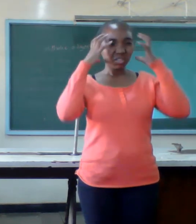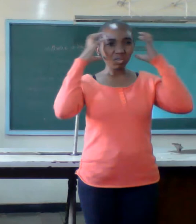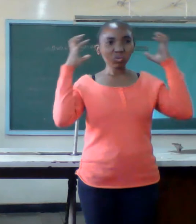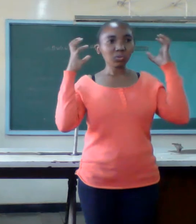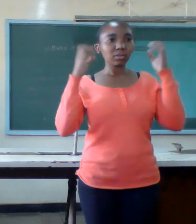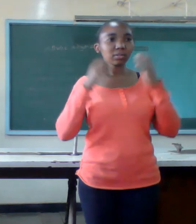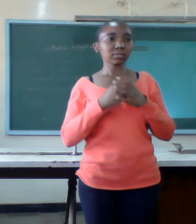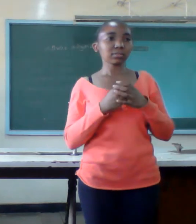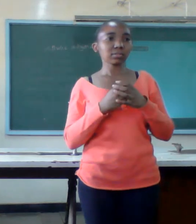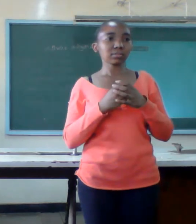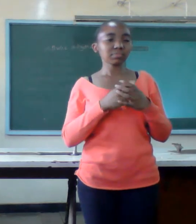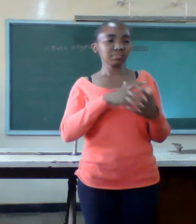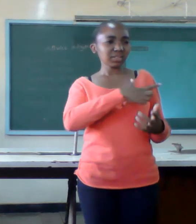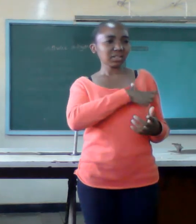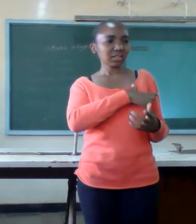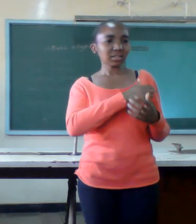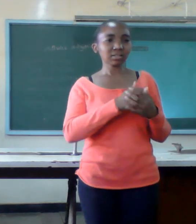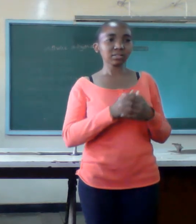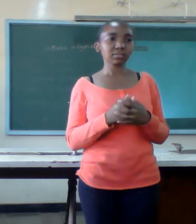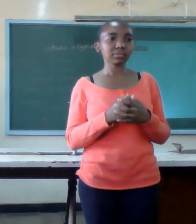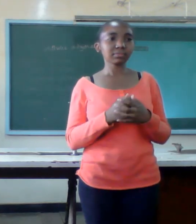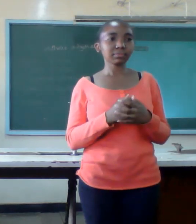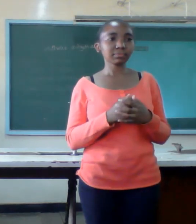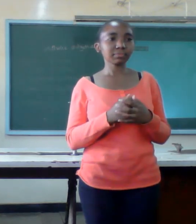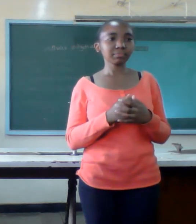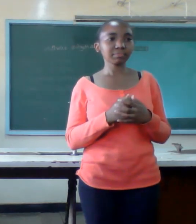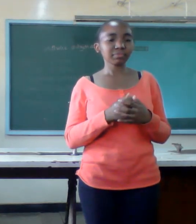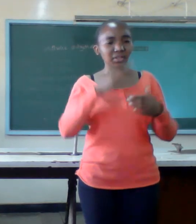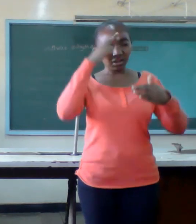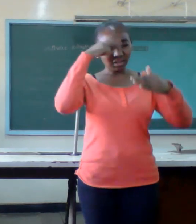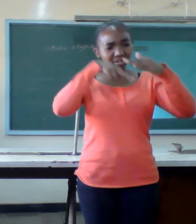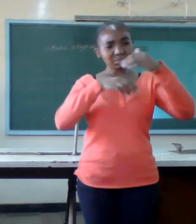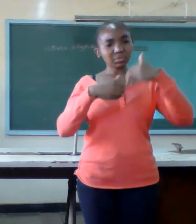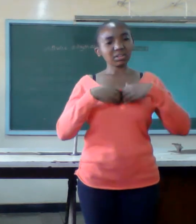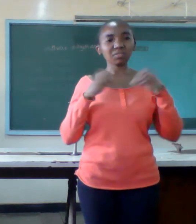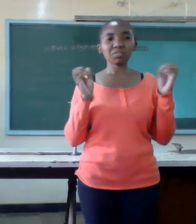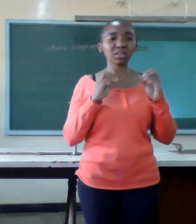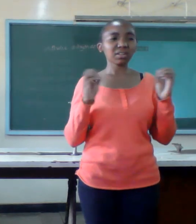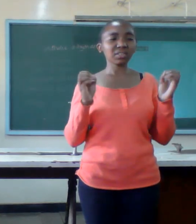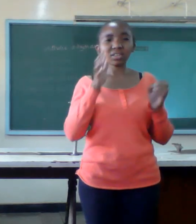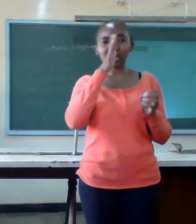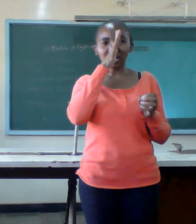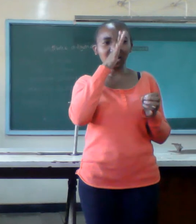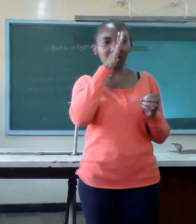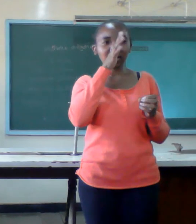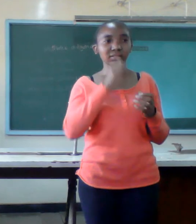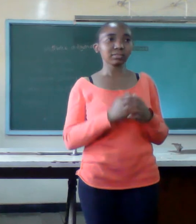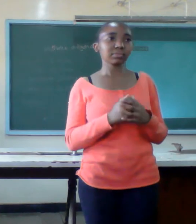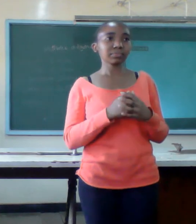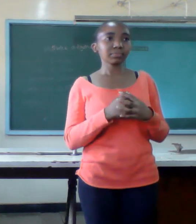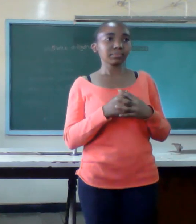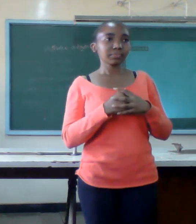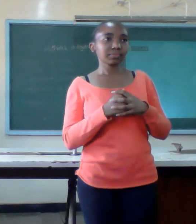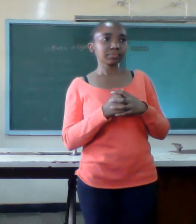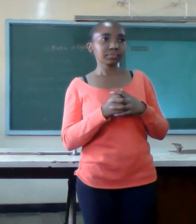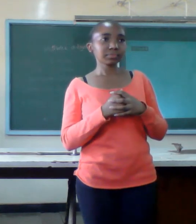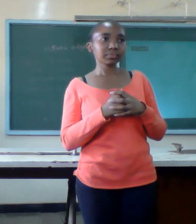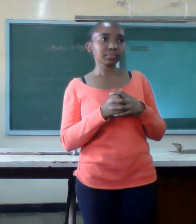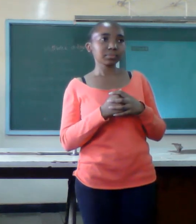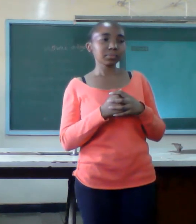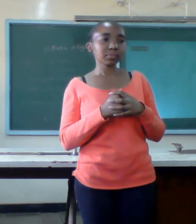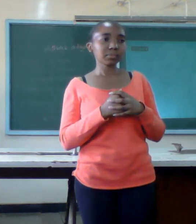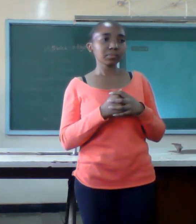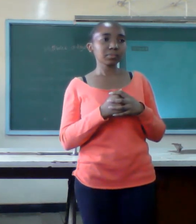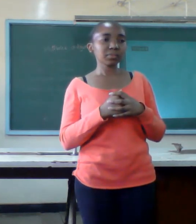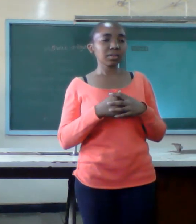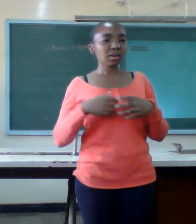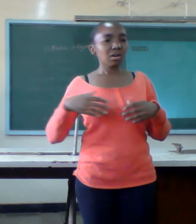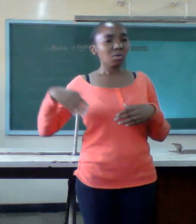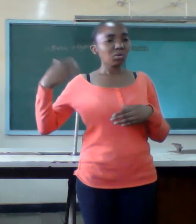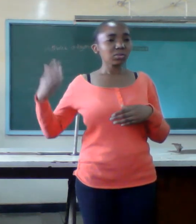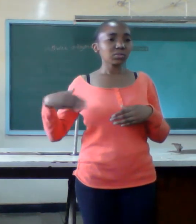raziness aspect cheating be ready to fight to maintain your marriage